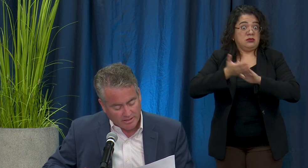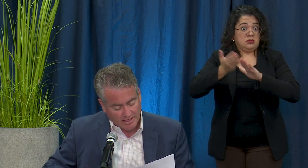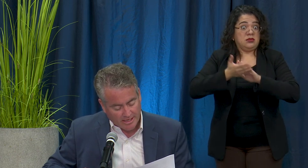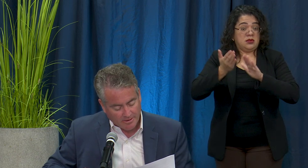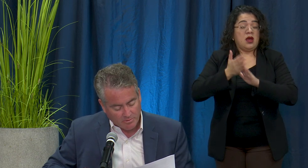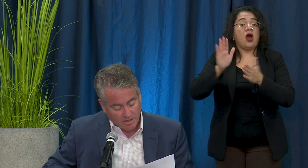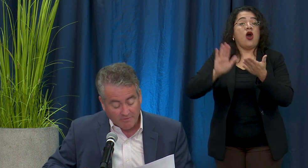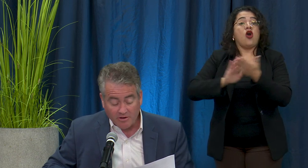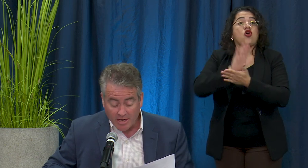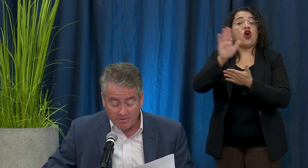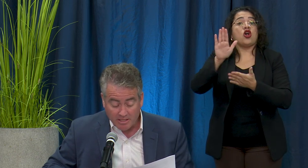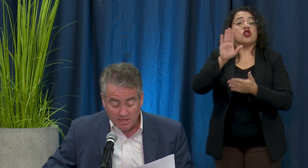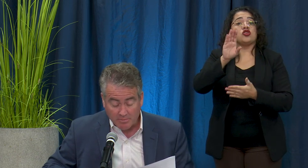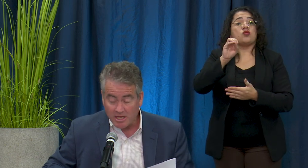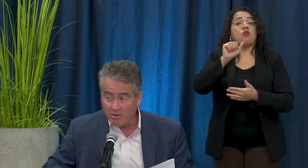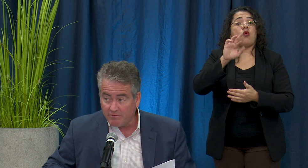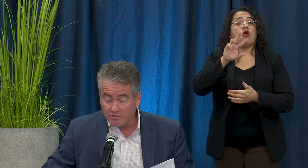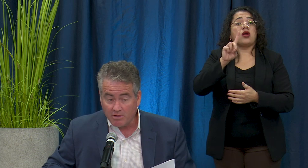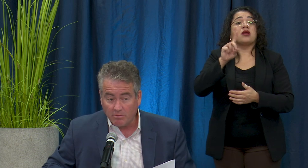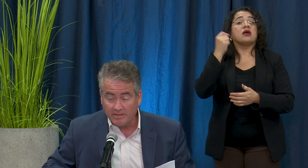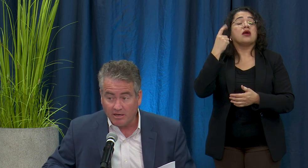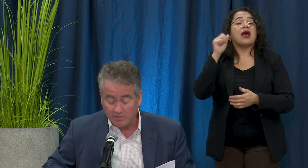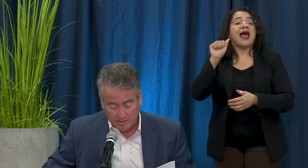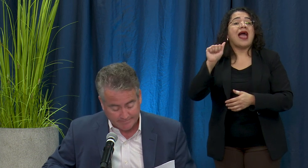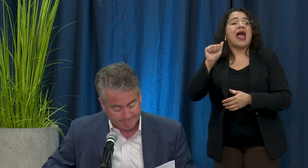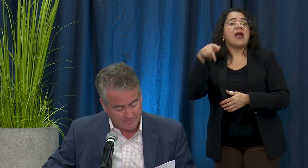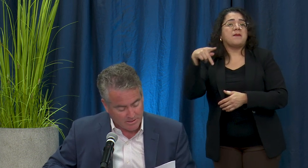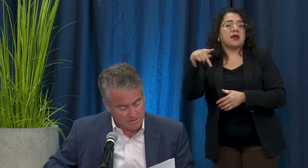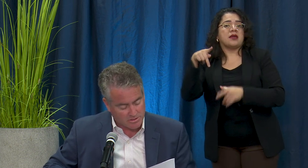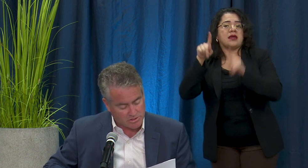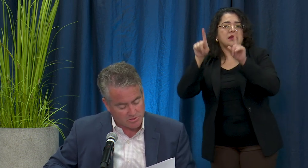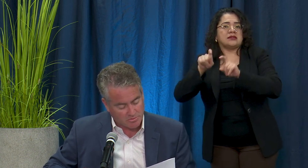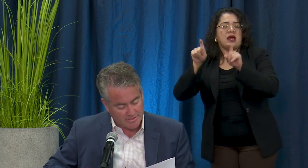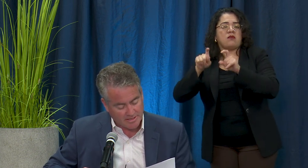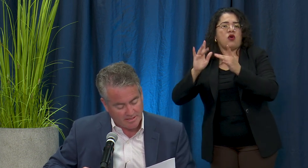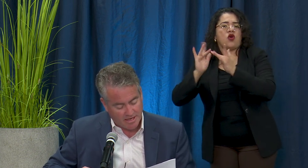will offer AP exams, however they will be online. So students will be taking the AP